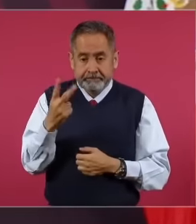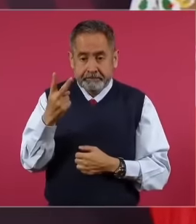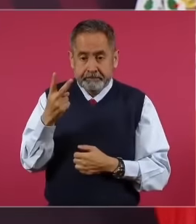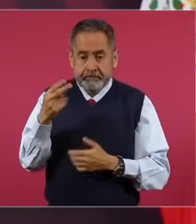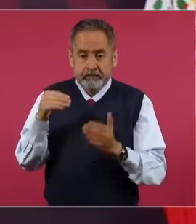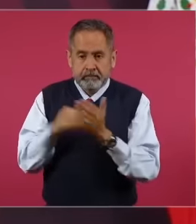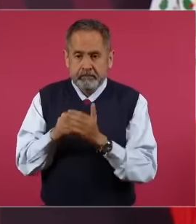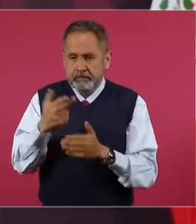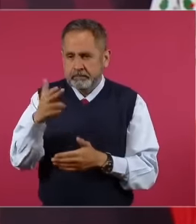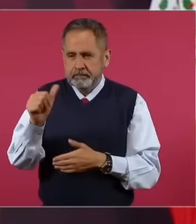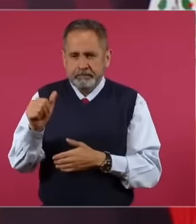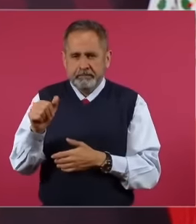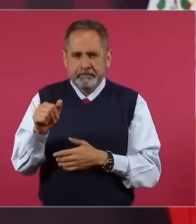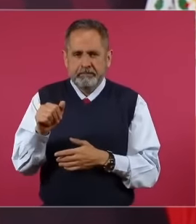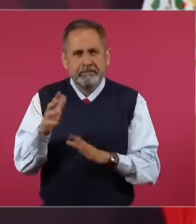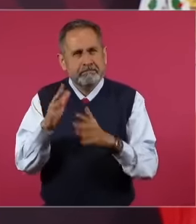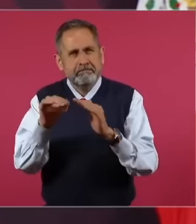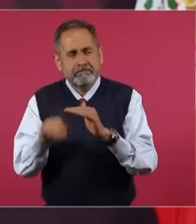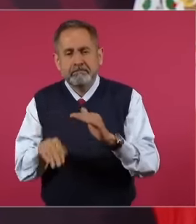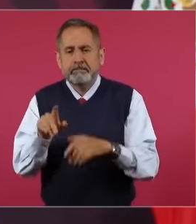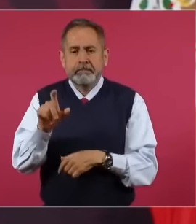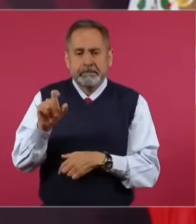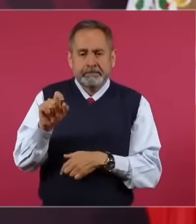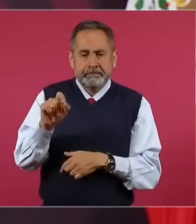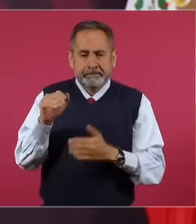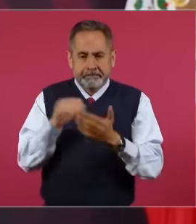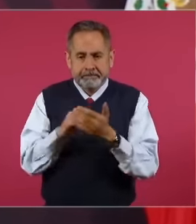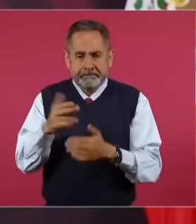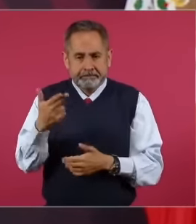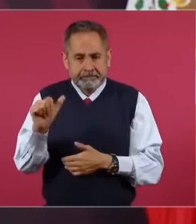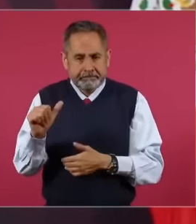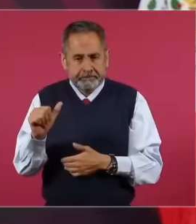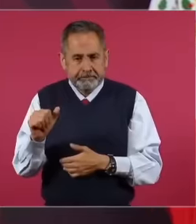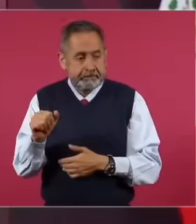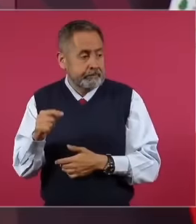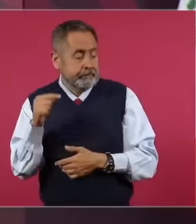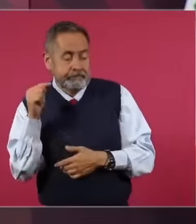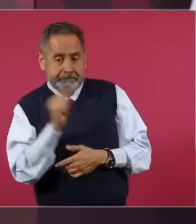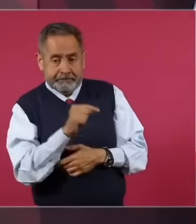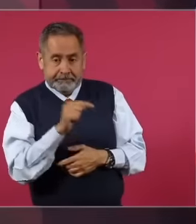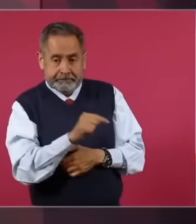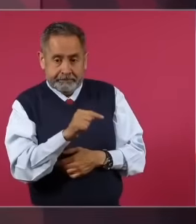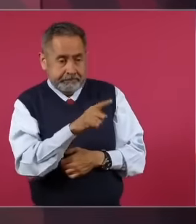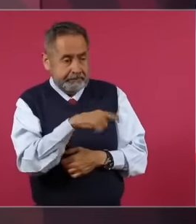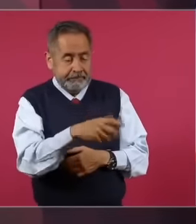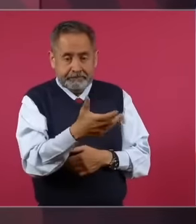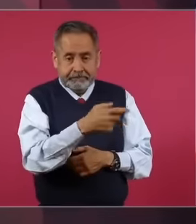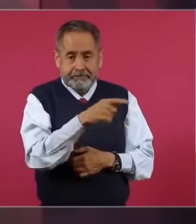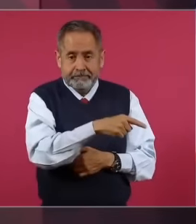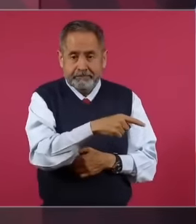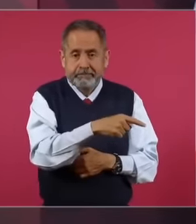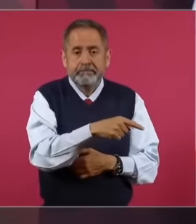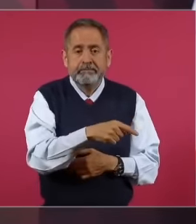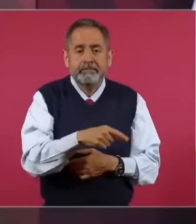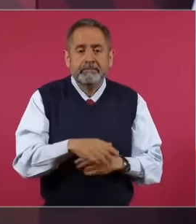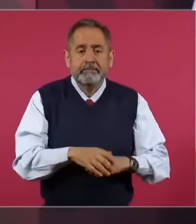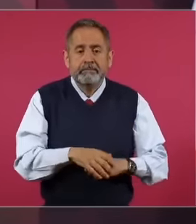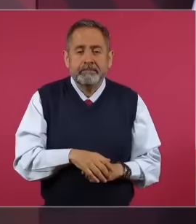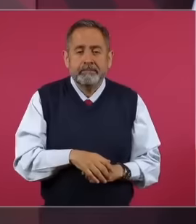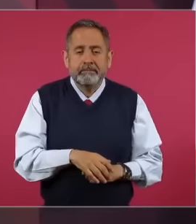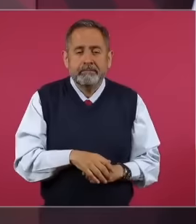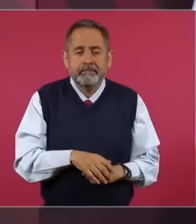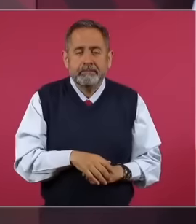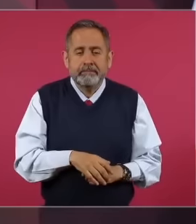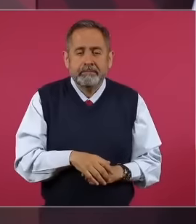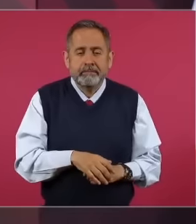just under 20,000 hectares was what they did for irrigation throughout the